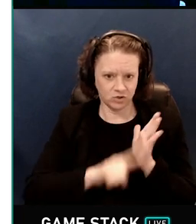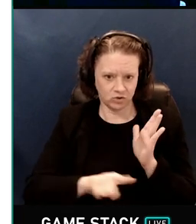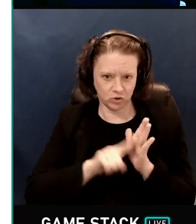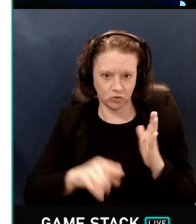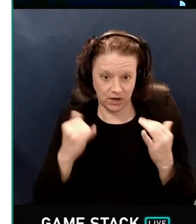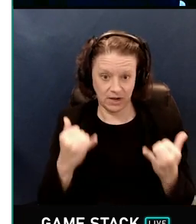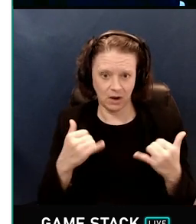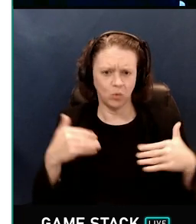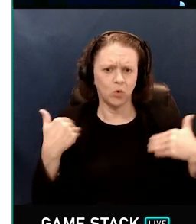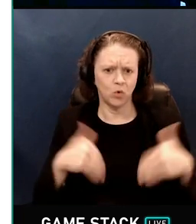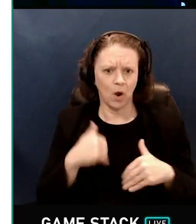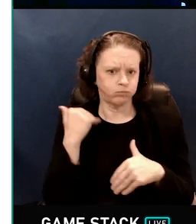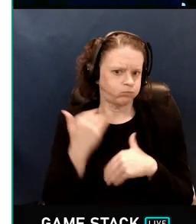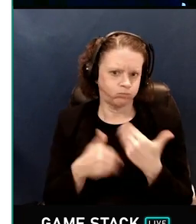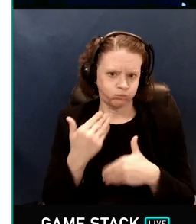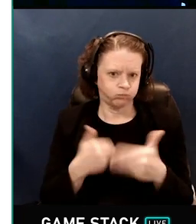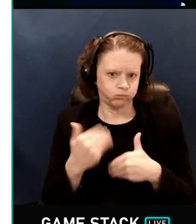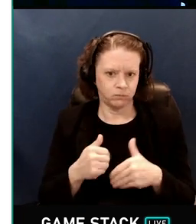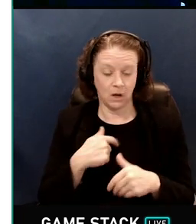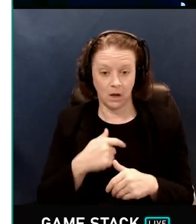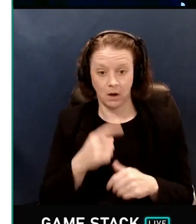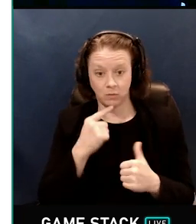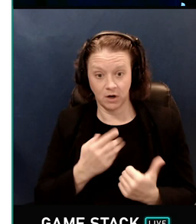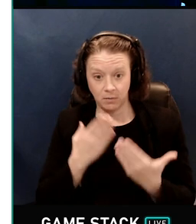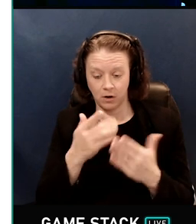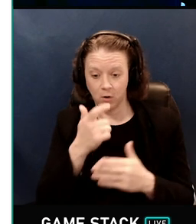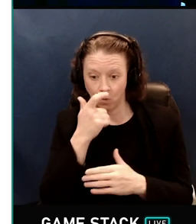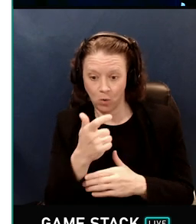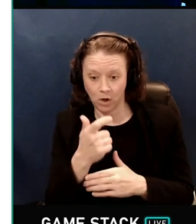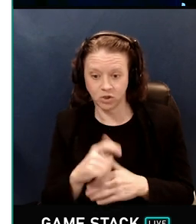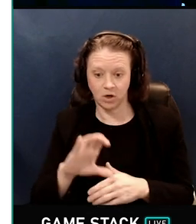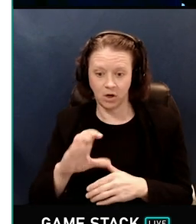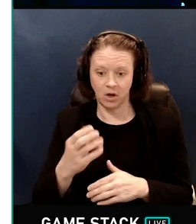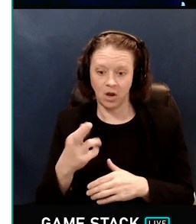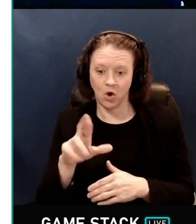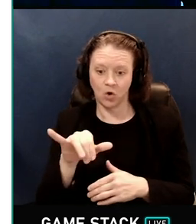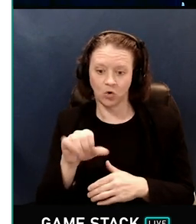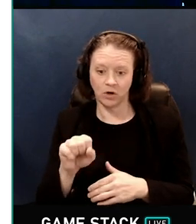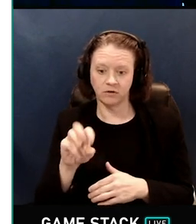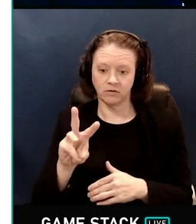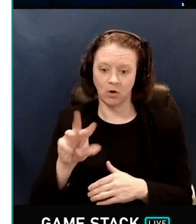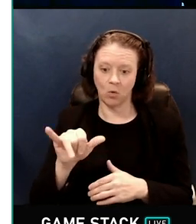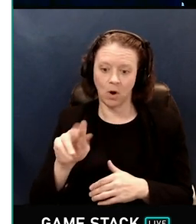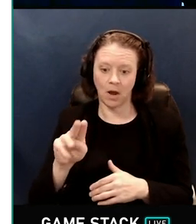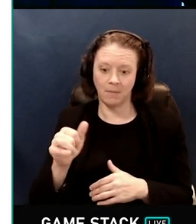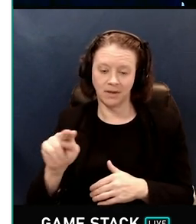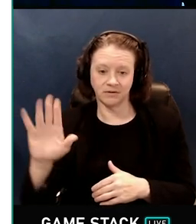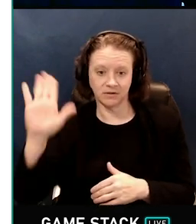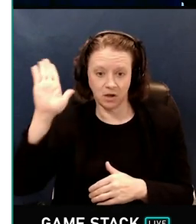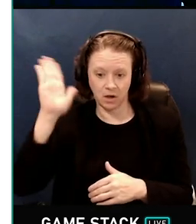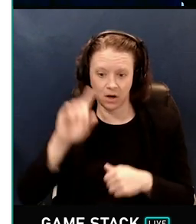so I highly recommend watching Chris Wyman's talk on RTXDI for the current state of the art in sampling